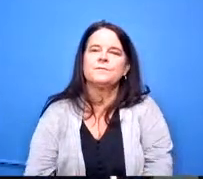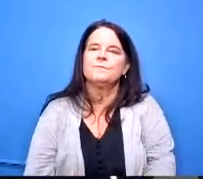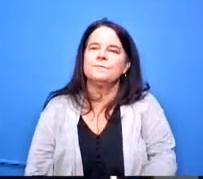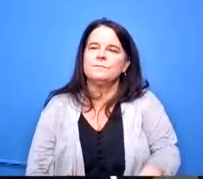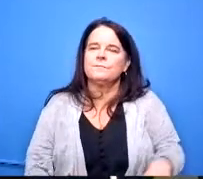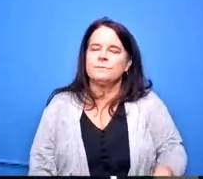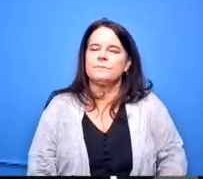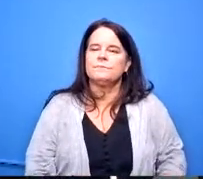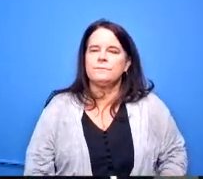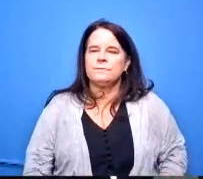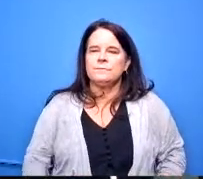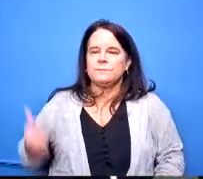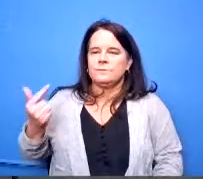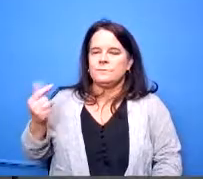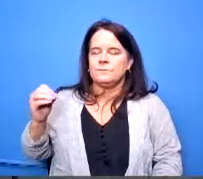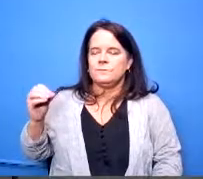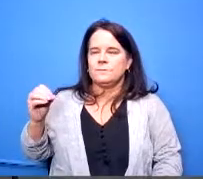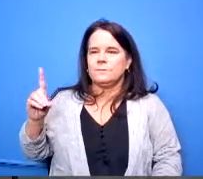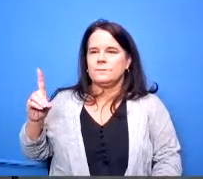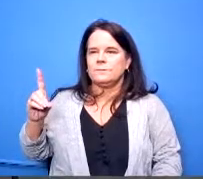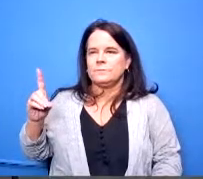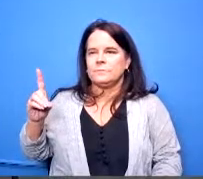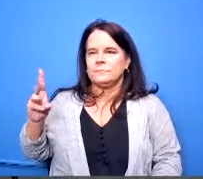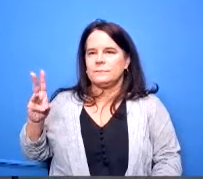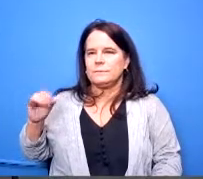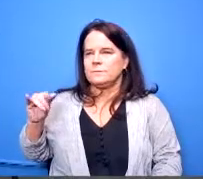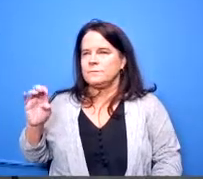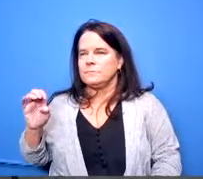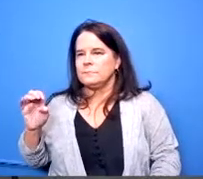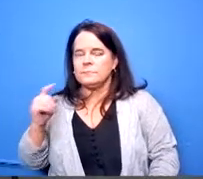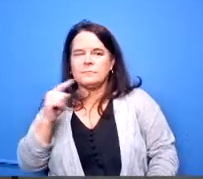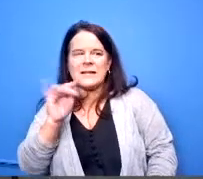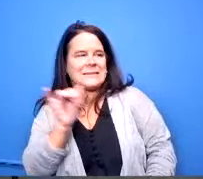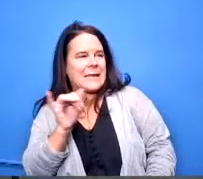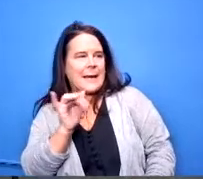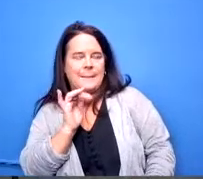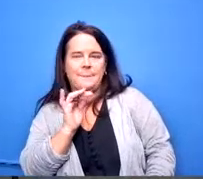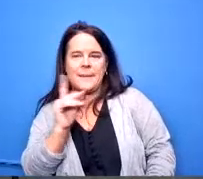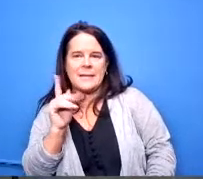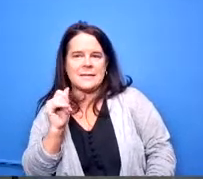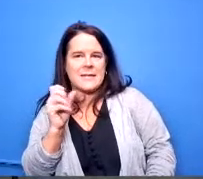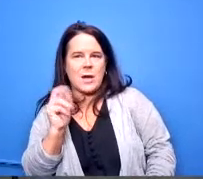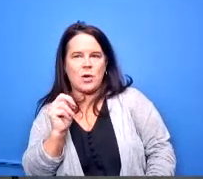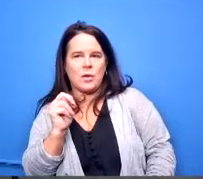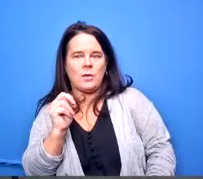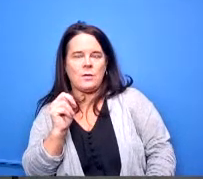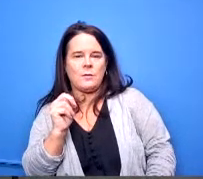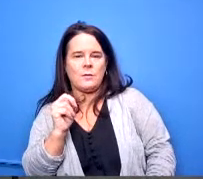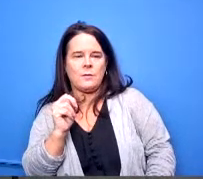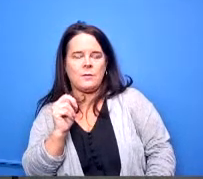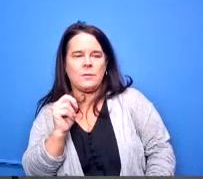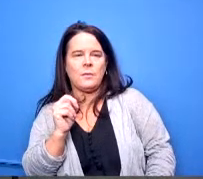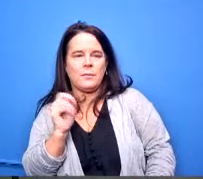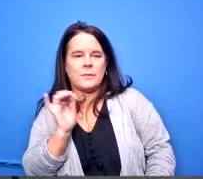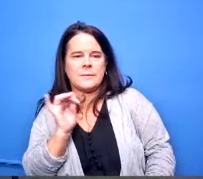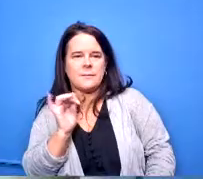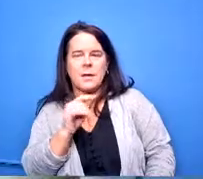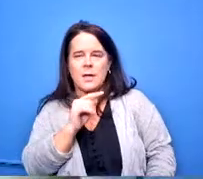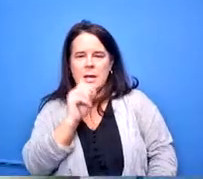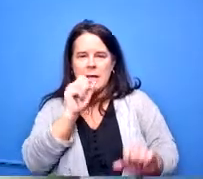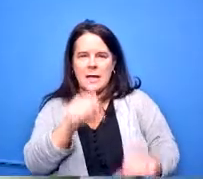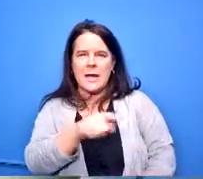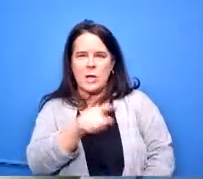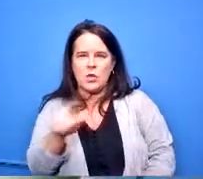dr goodwin echo karen's question do you guys have can you provide us with what we've actually spent